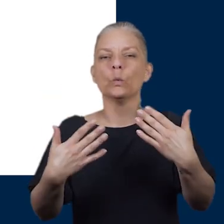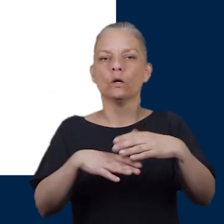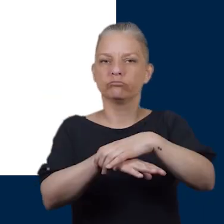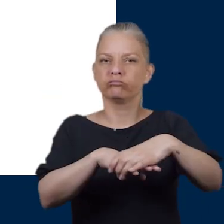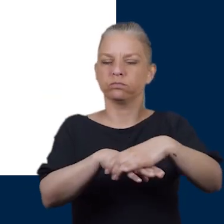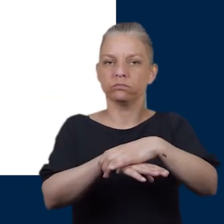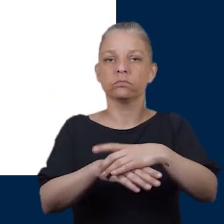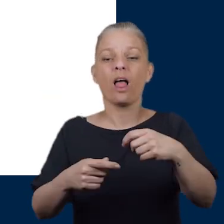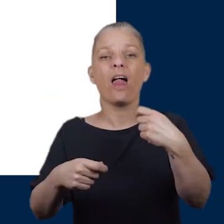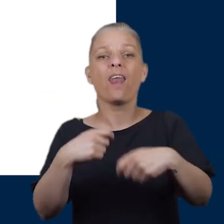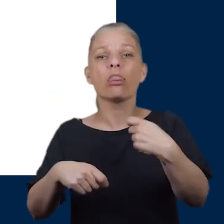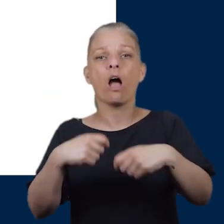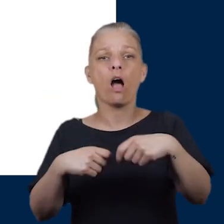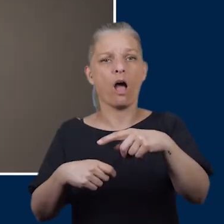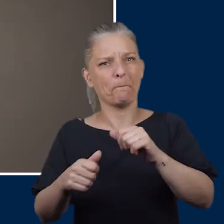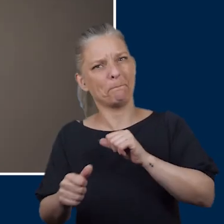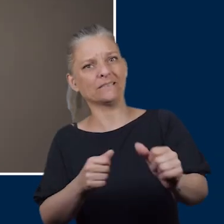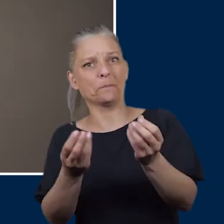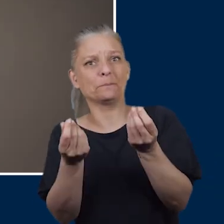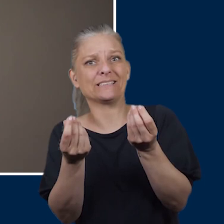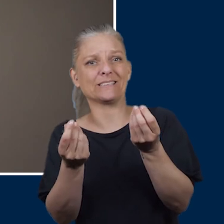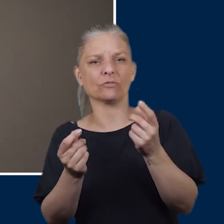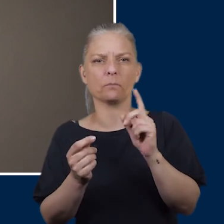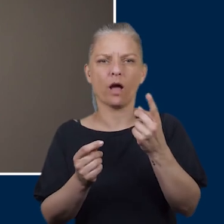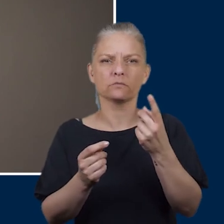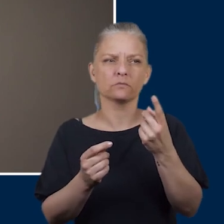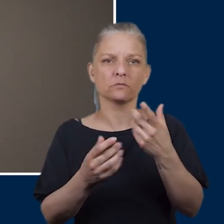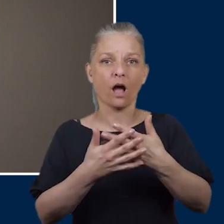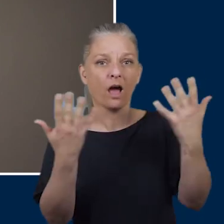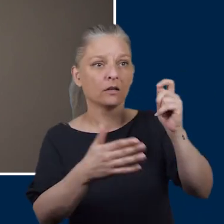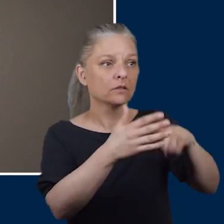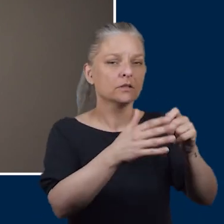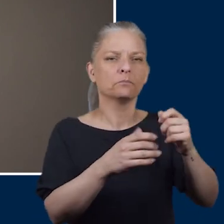of material but for any shoes that you're buying just try to make sure the material is breathable.